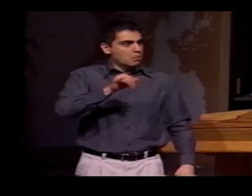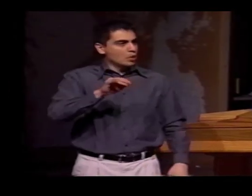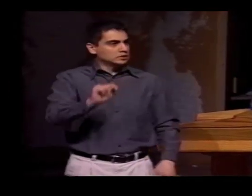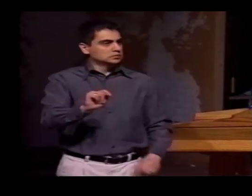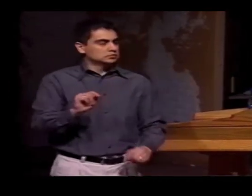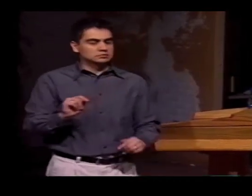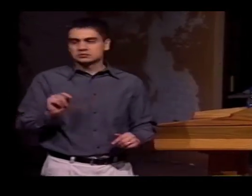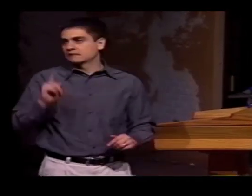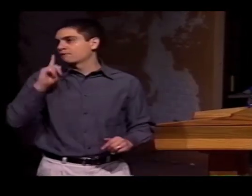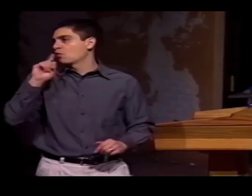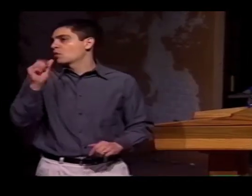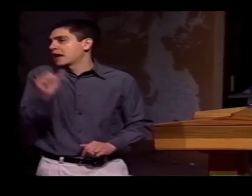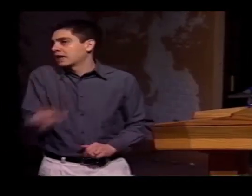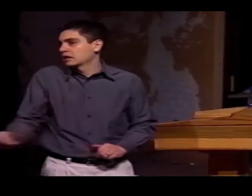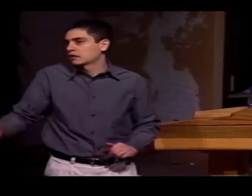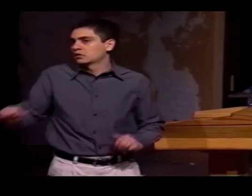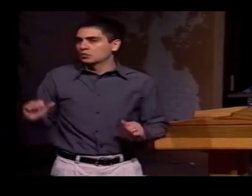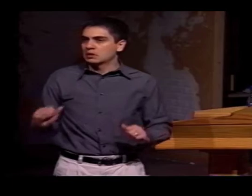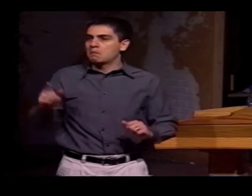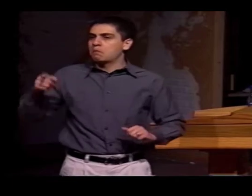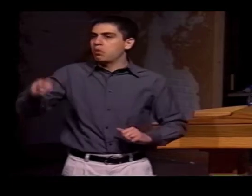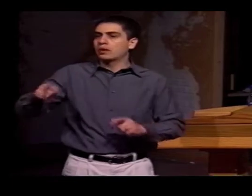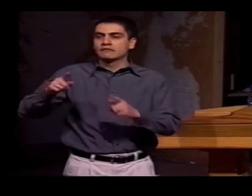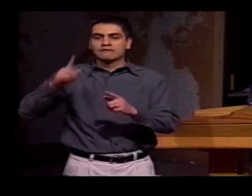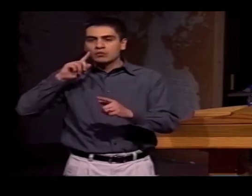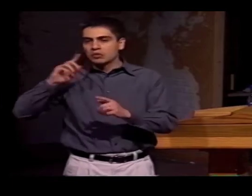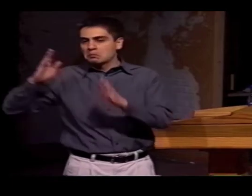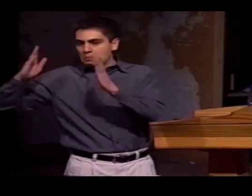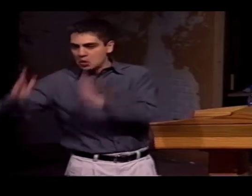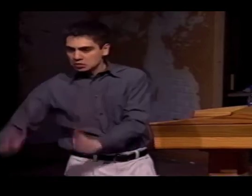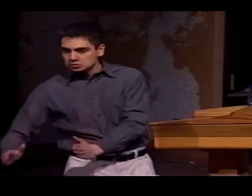THE NEXT IS POINTING MOVEMENTS. FOR ANYTHING, ANY LANGUAGE,